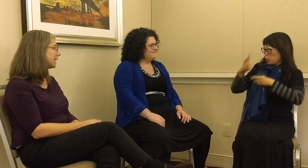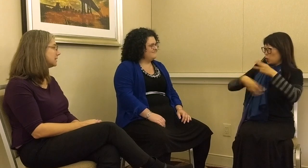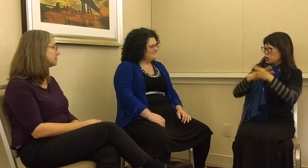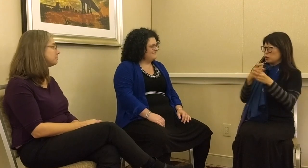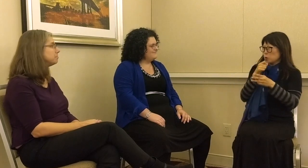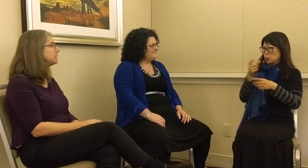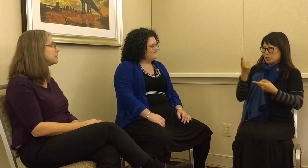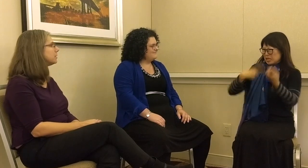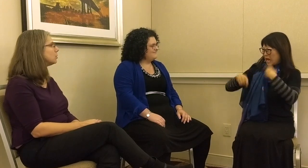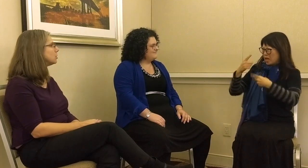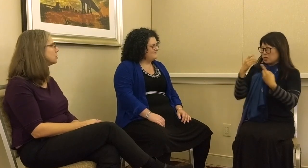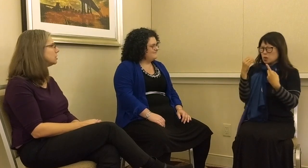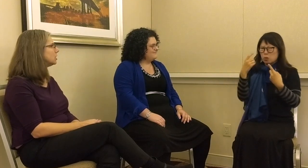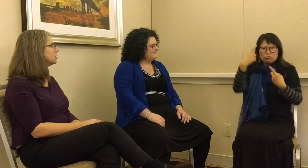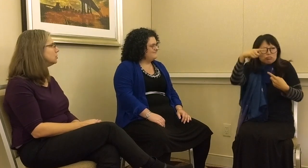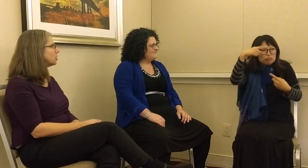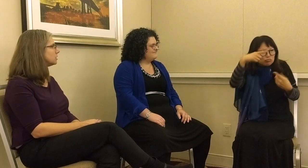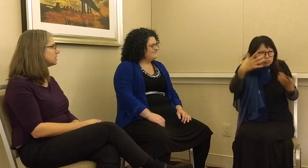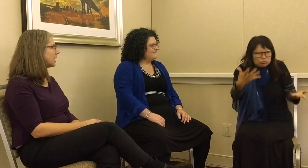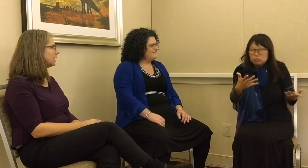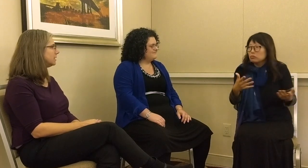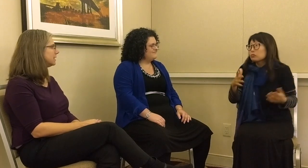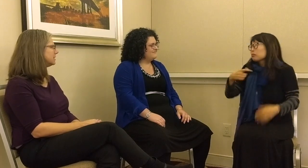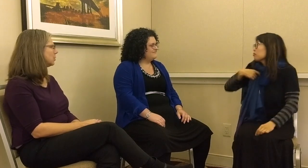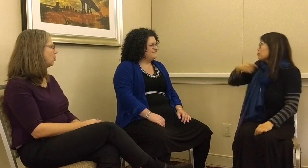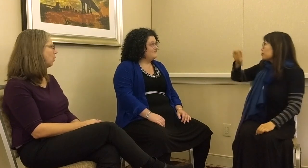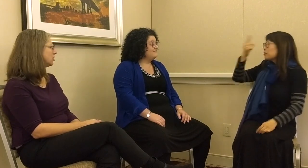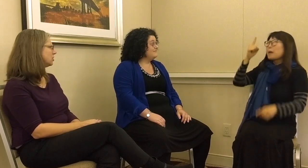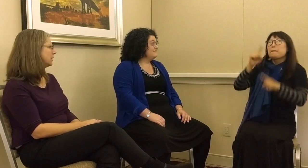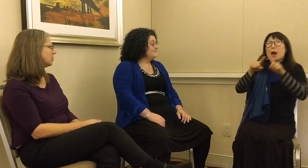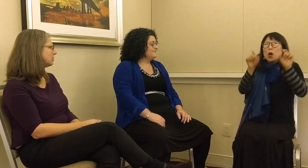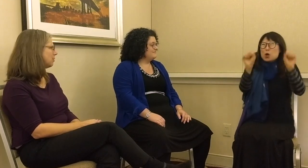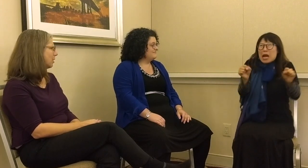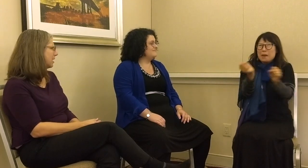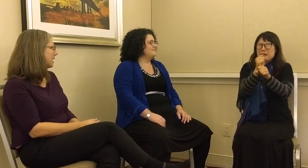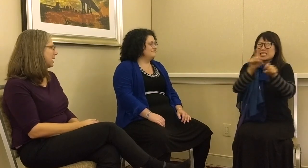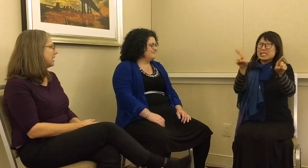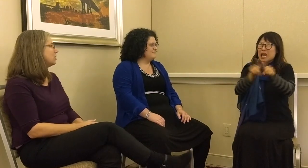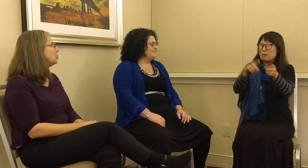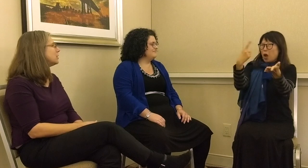again is people in the world don’t sign. They say, “What should we learn for?”